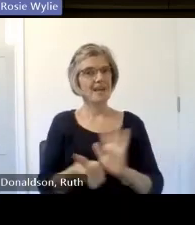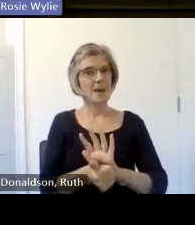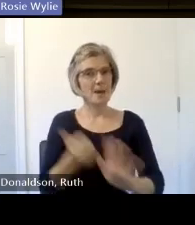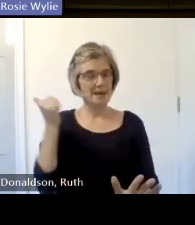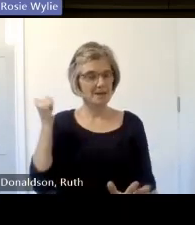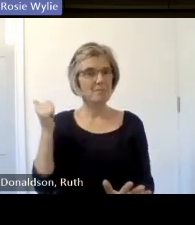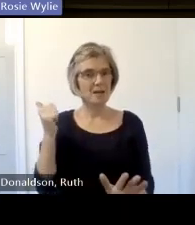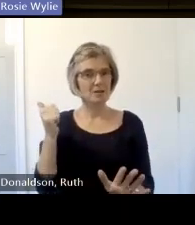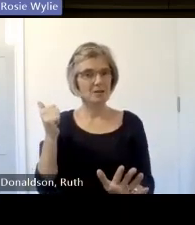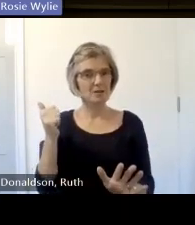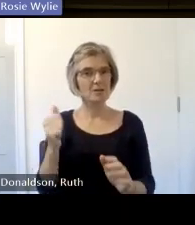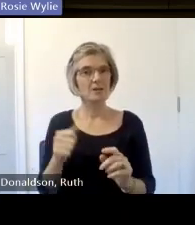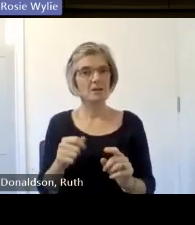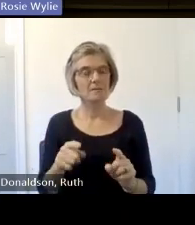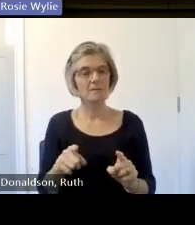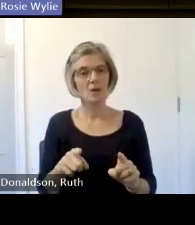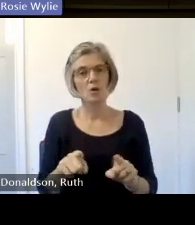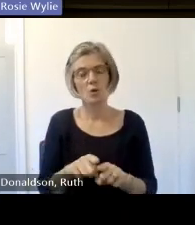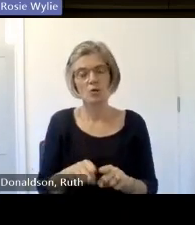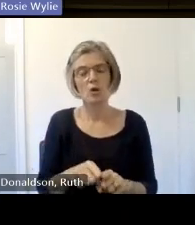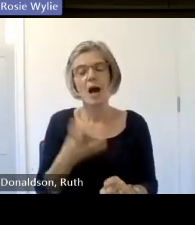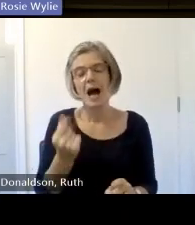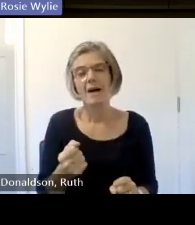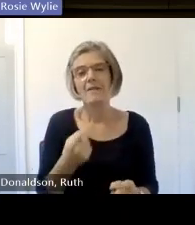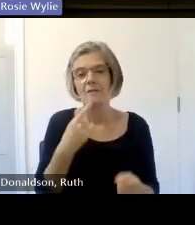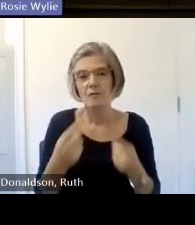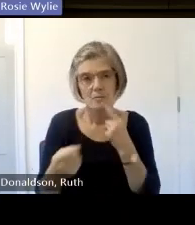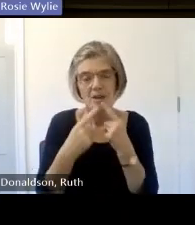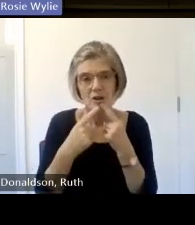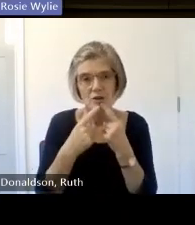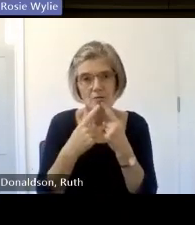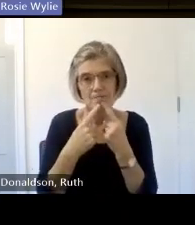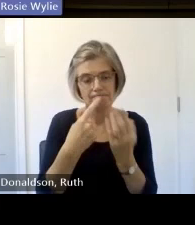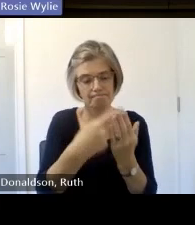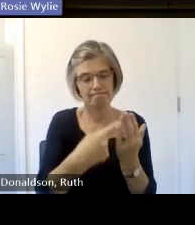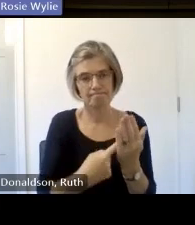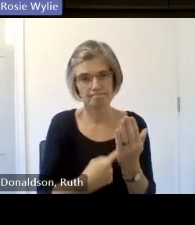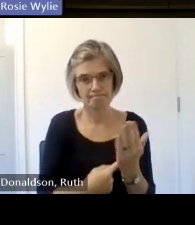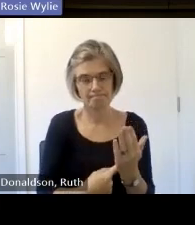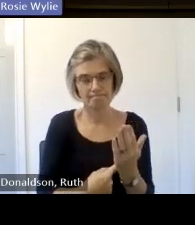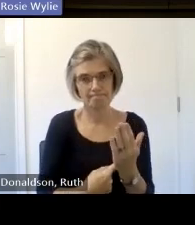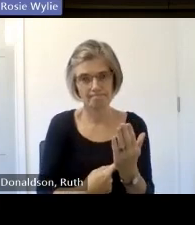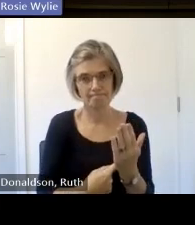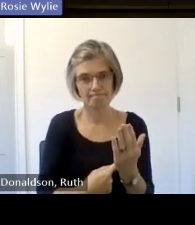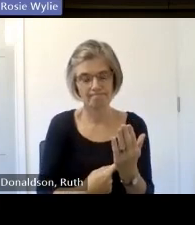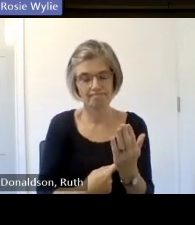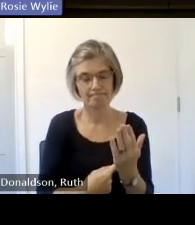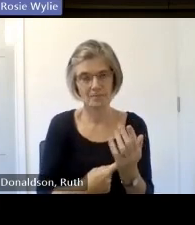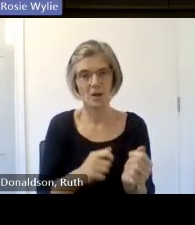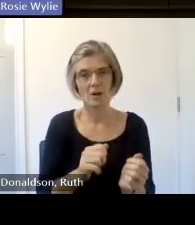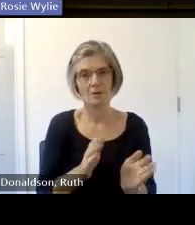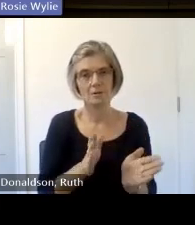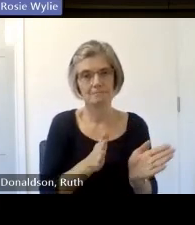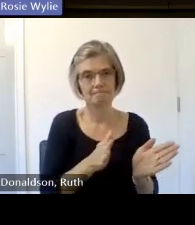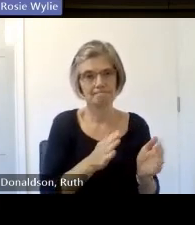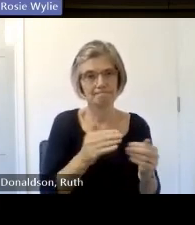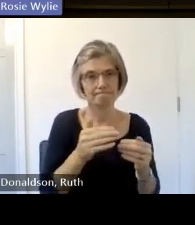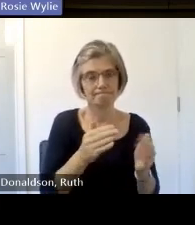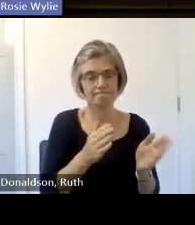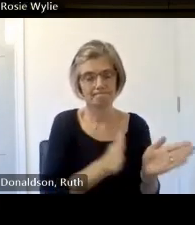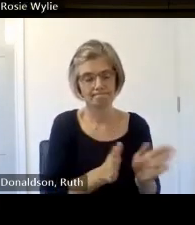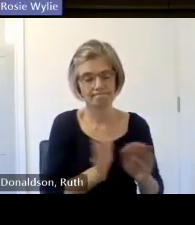about them on the program so a way bit of a slight warmup so you'll have seen here there